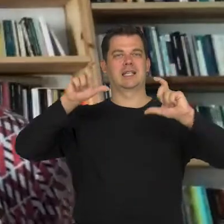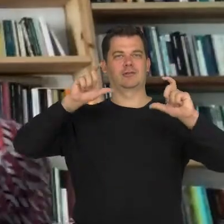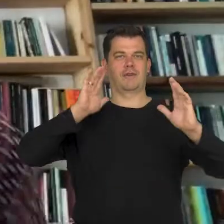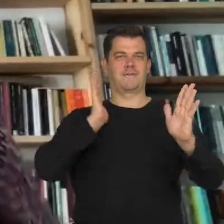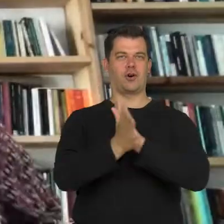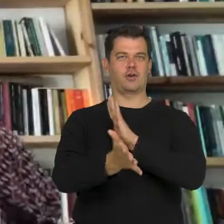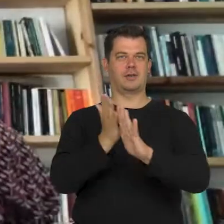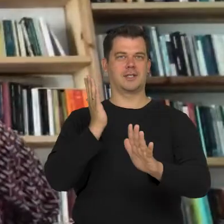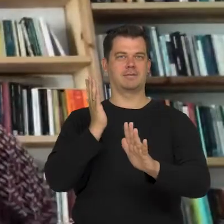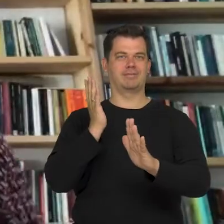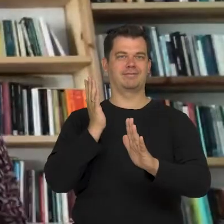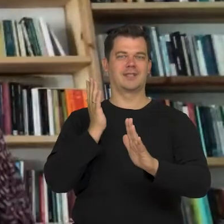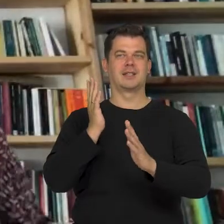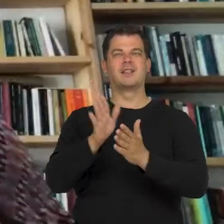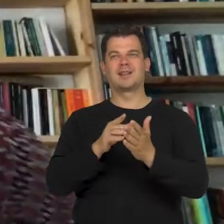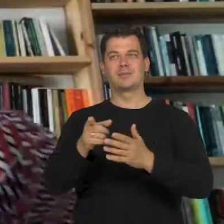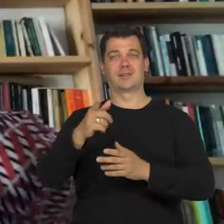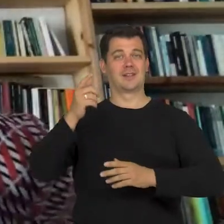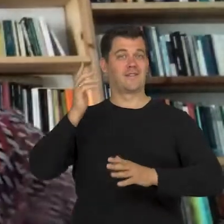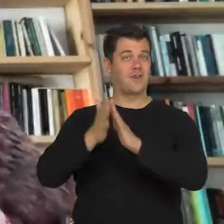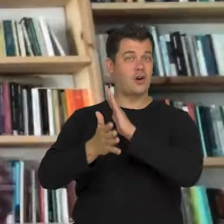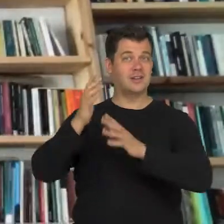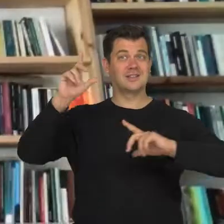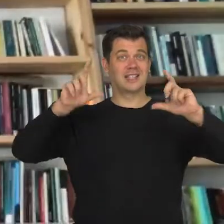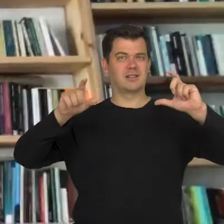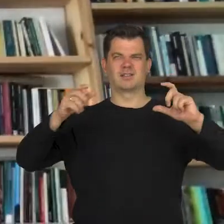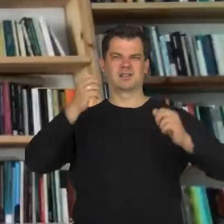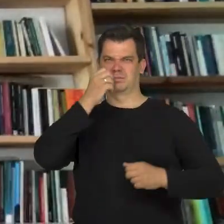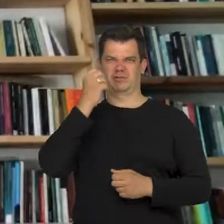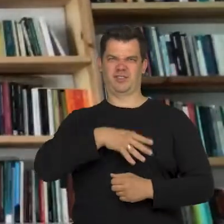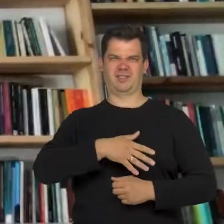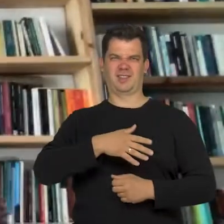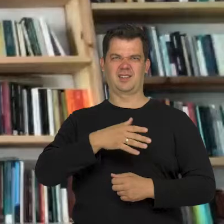So, on one hand, there is something too ugly to show and we have to alter it